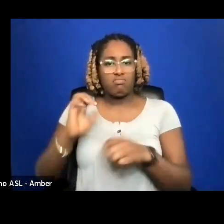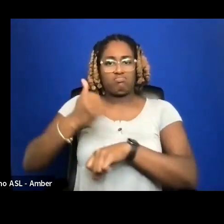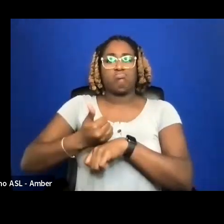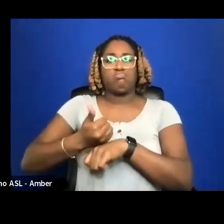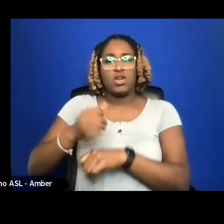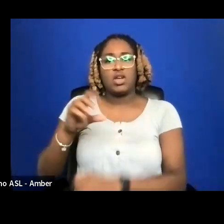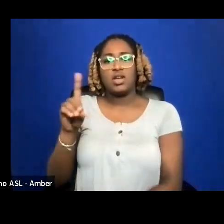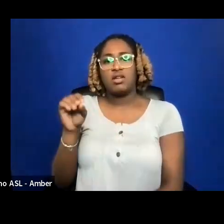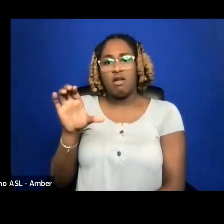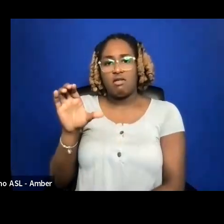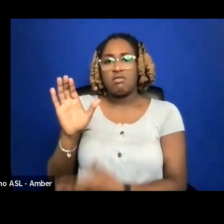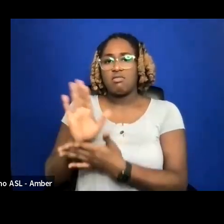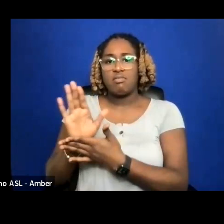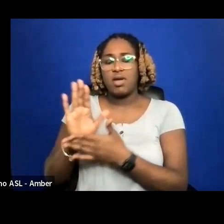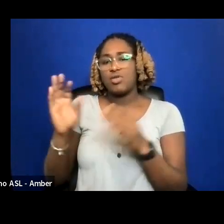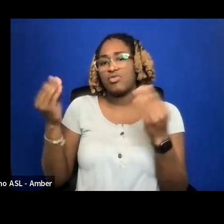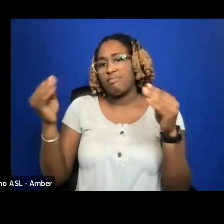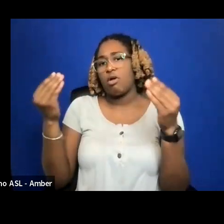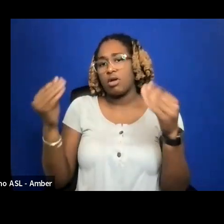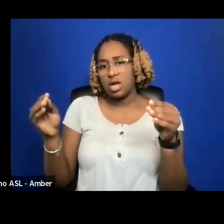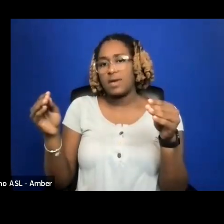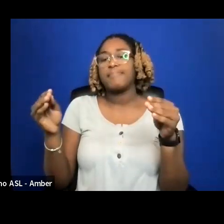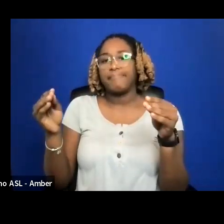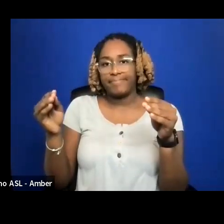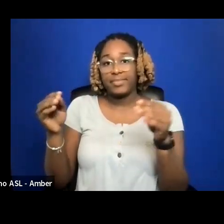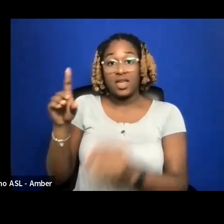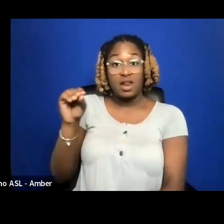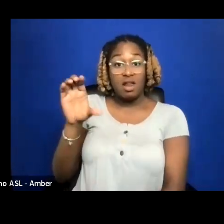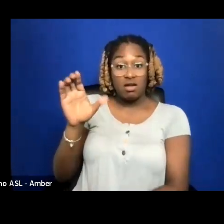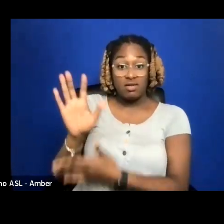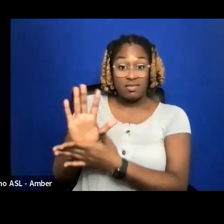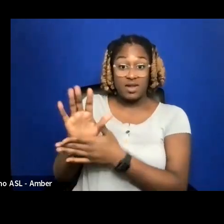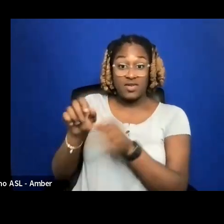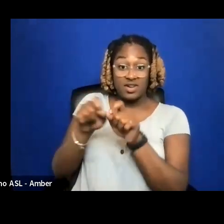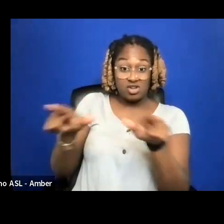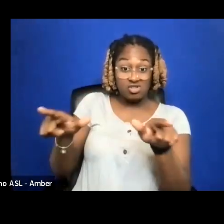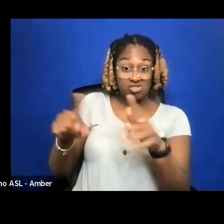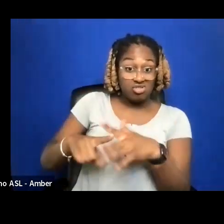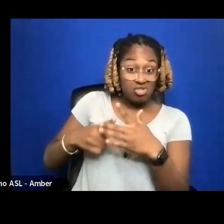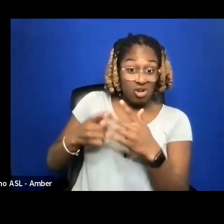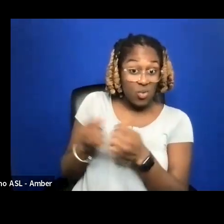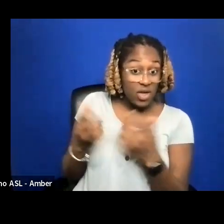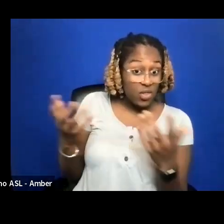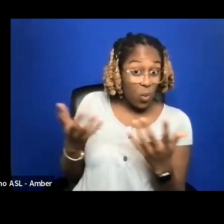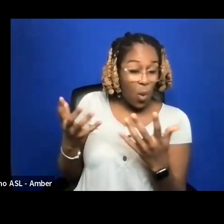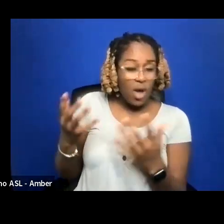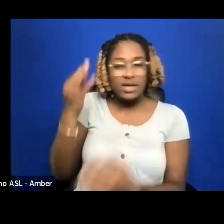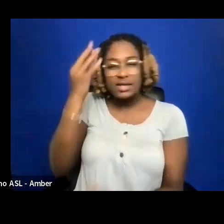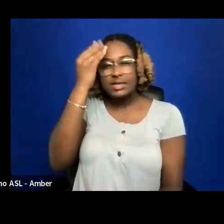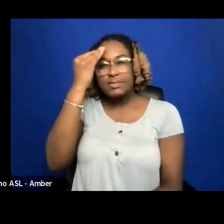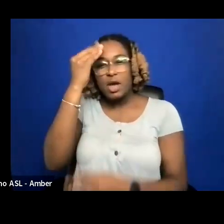THE DOCUMENTARY MARKET. DOCUMENTARY DISTRIBUTION BEGINS WITH THINKING GEOGRAPHICALLY BECAUSE THE RULES FOR COPY RIGHT AND